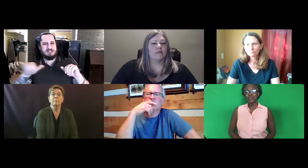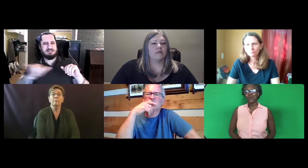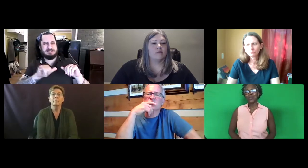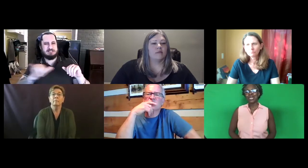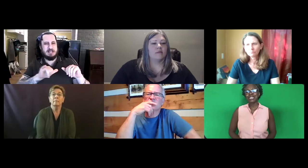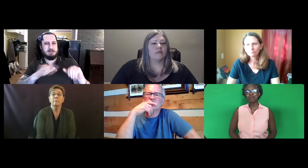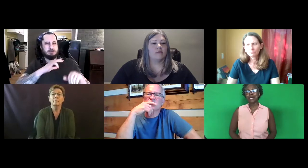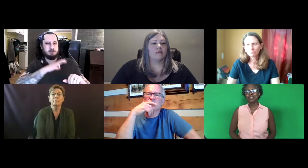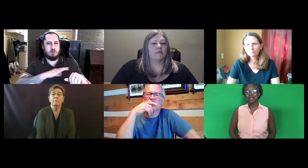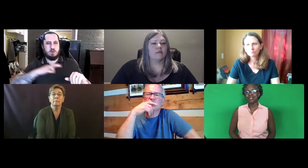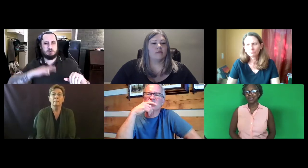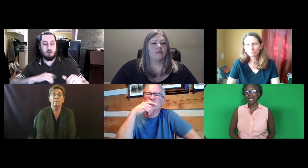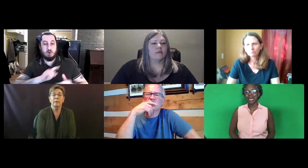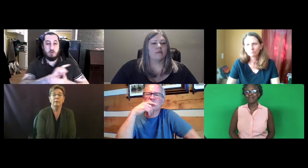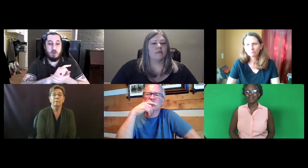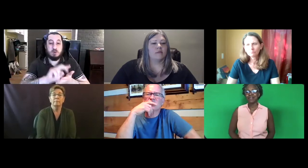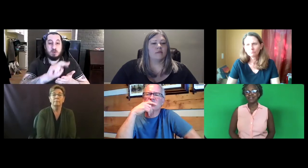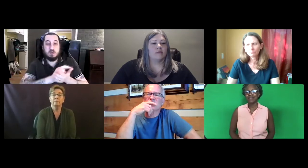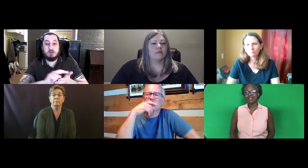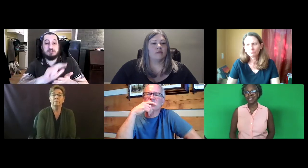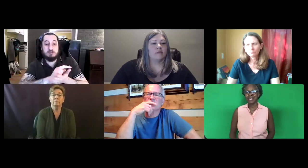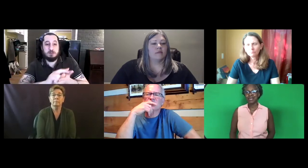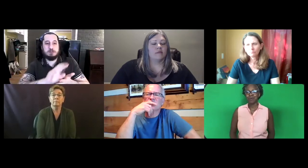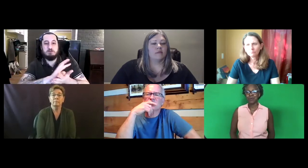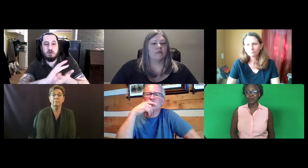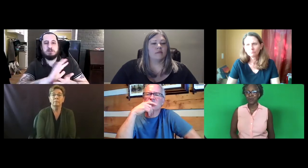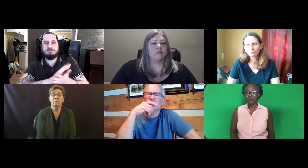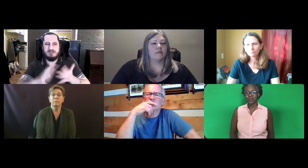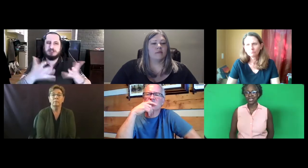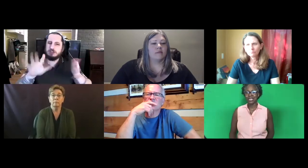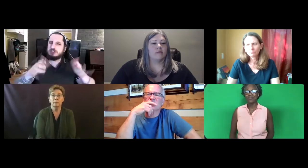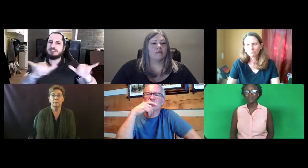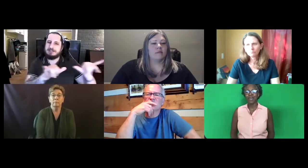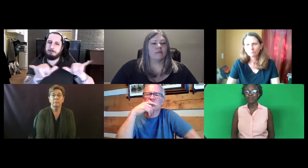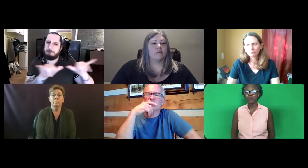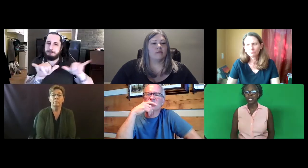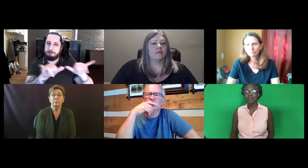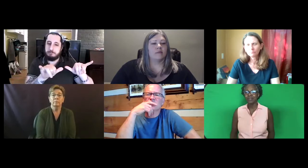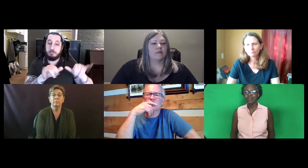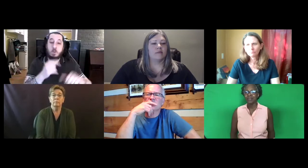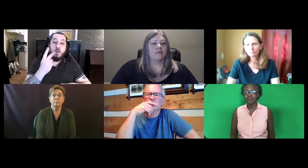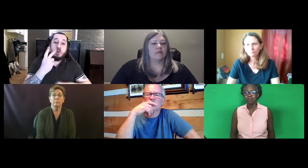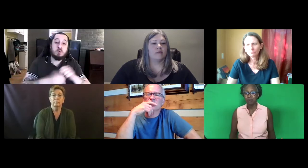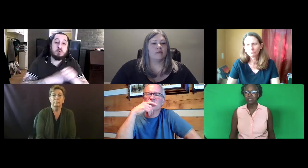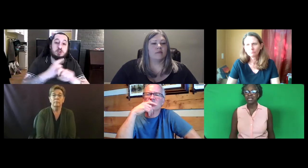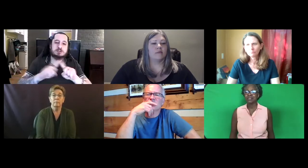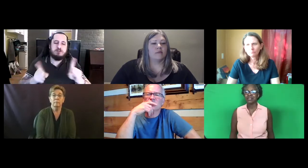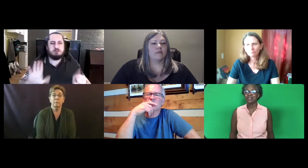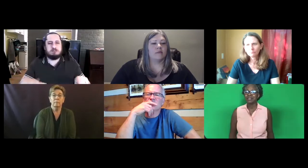So they expect us to have the same goals, like if every week people were tested, the